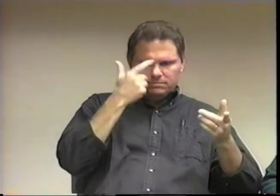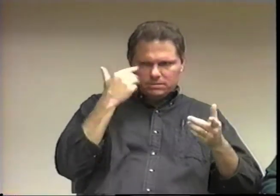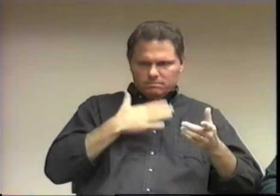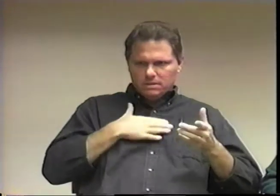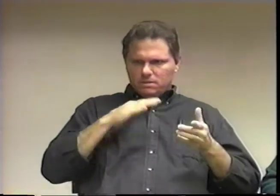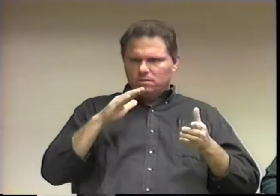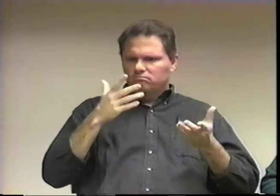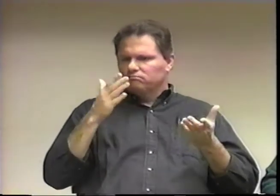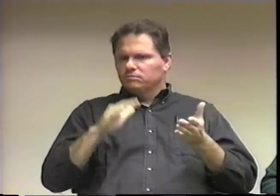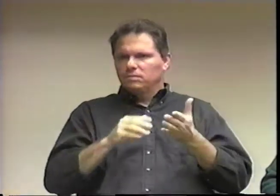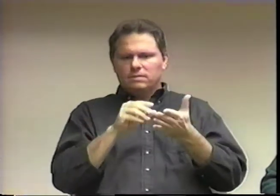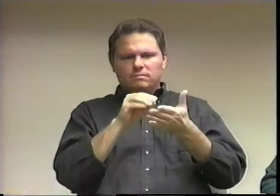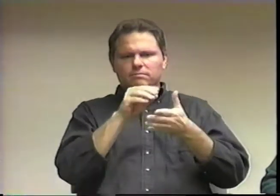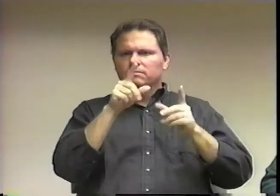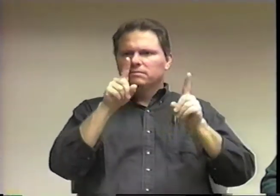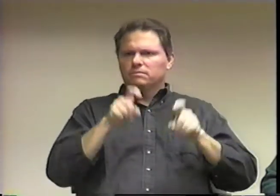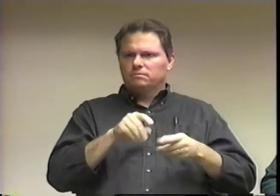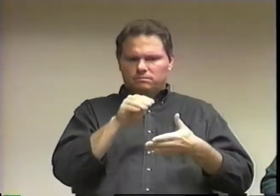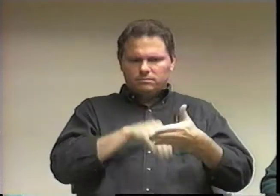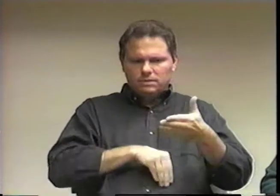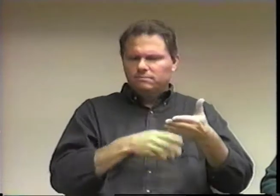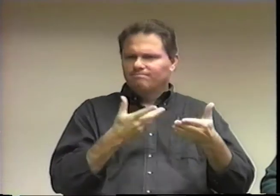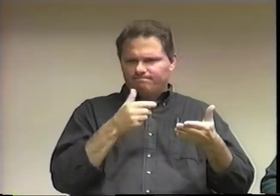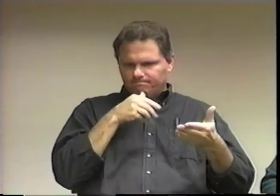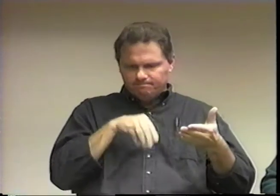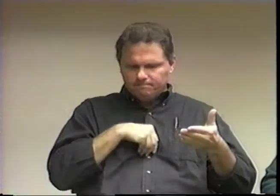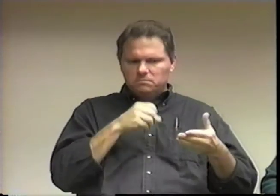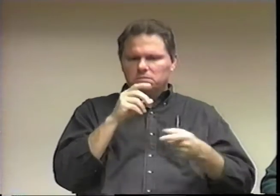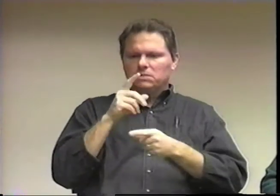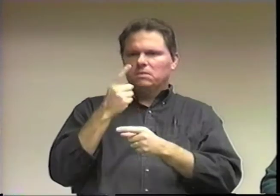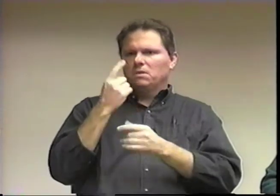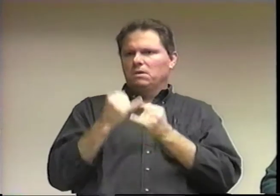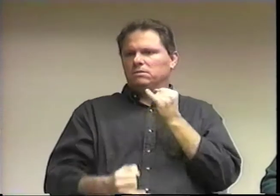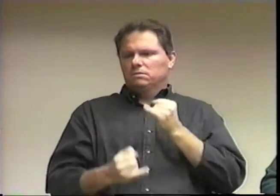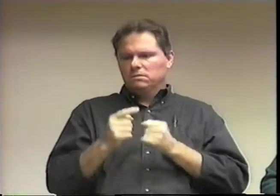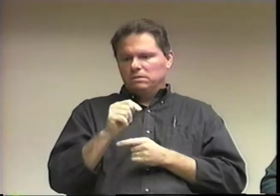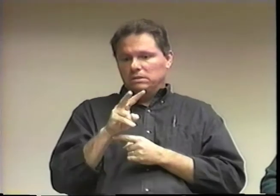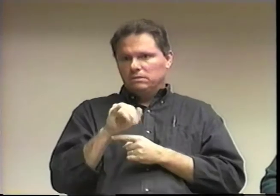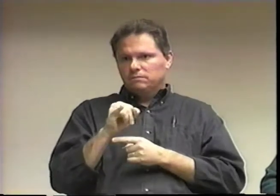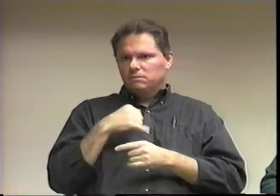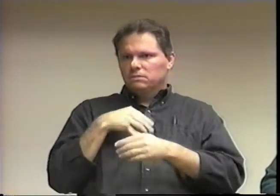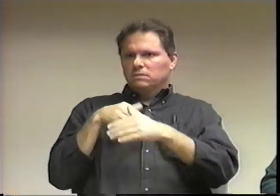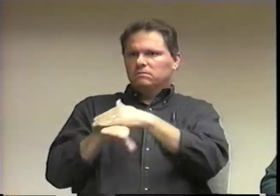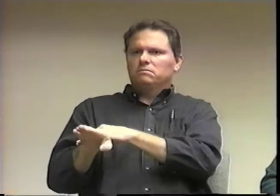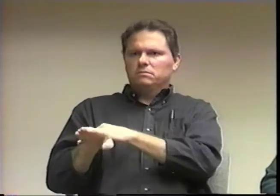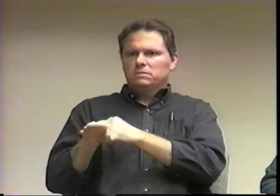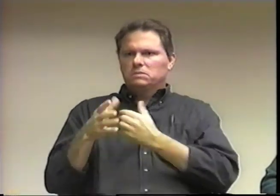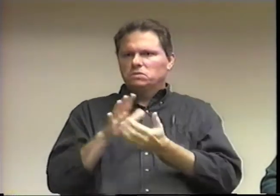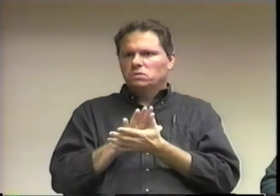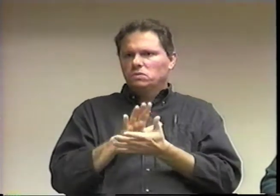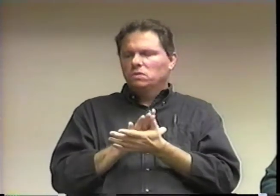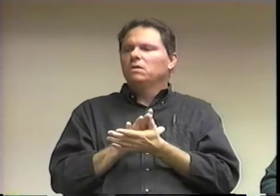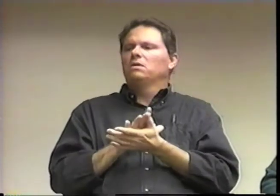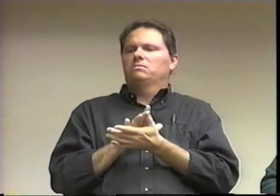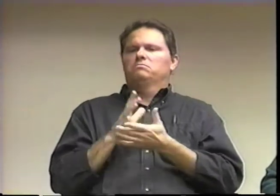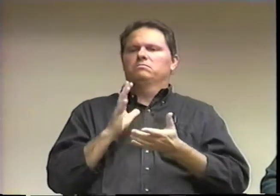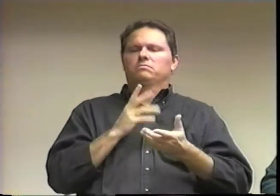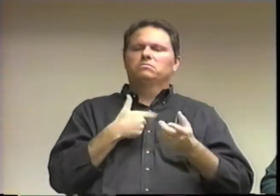Gallaudet didn't accept me because my test scores weren't at their required level, but TVI did.